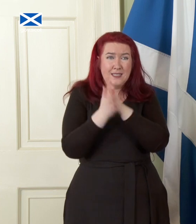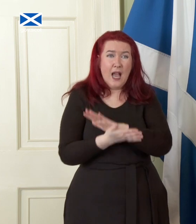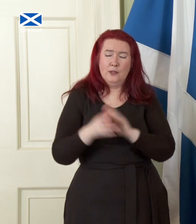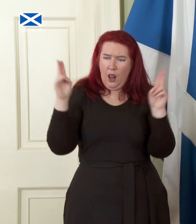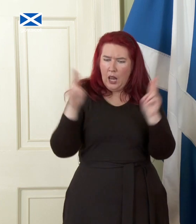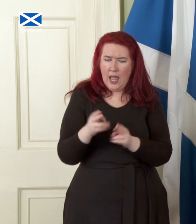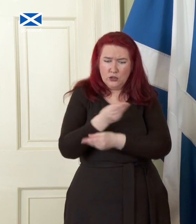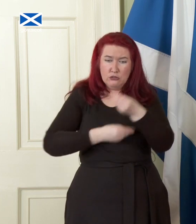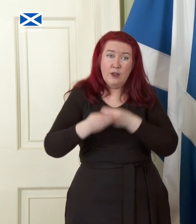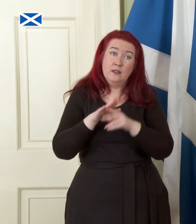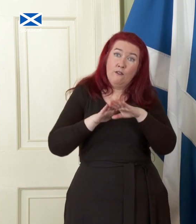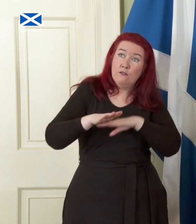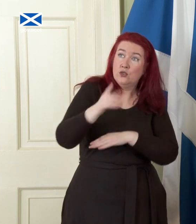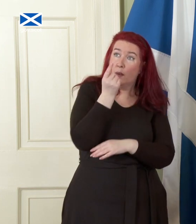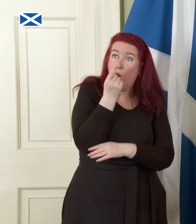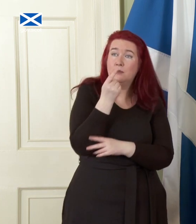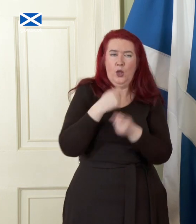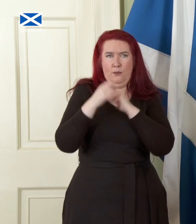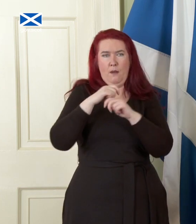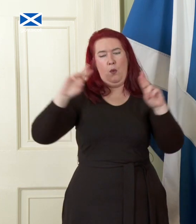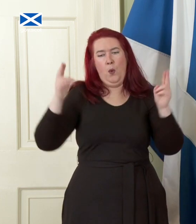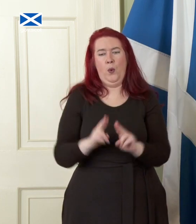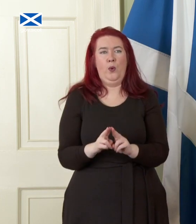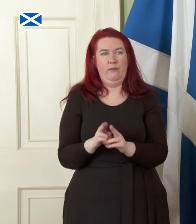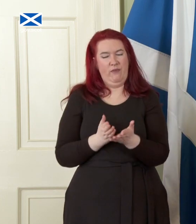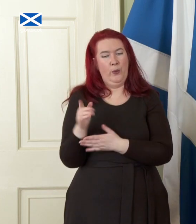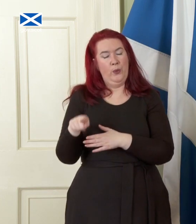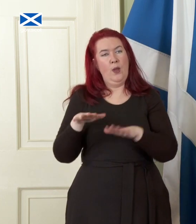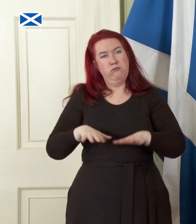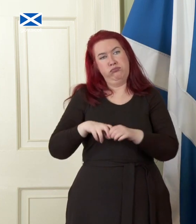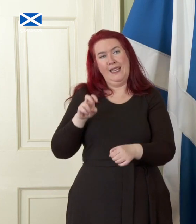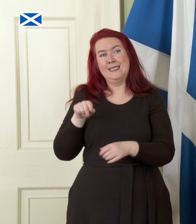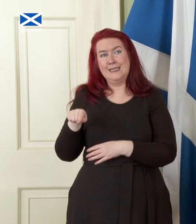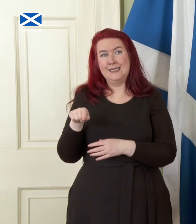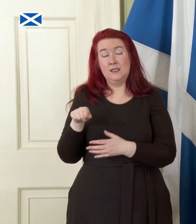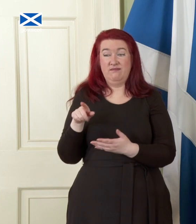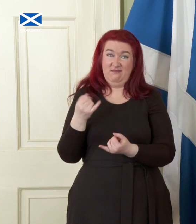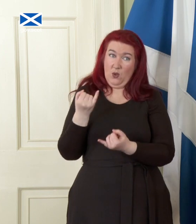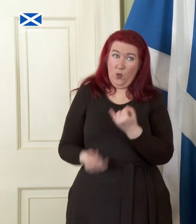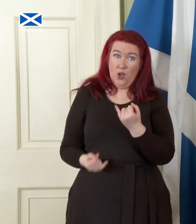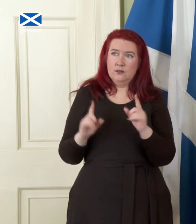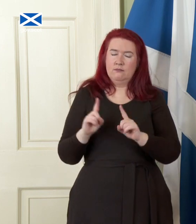narrowed horizons as a result of Brexit, and all of it exacerbated by increasingly dysfunctional